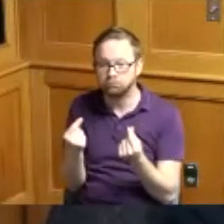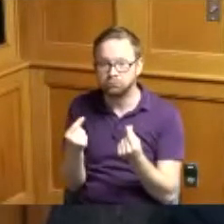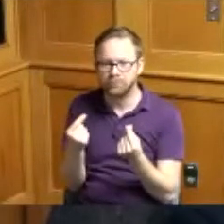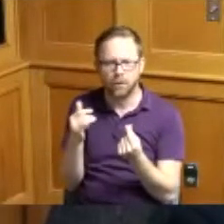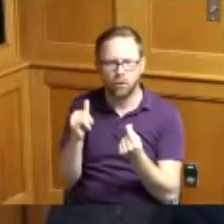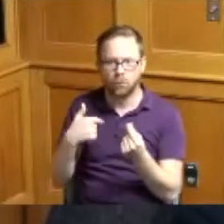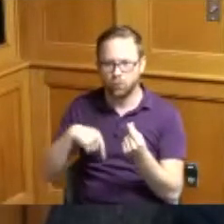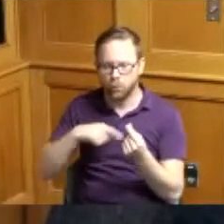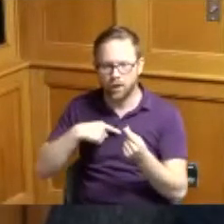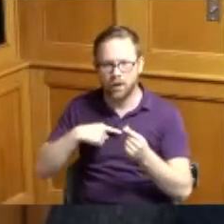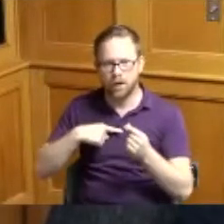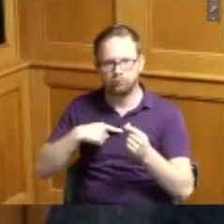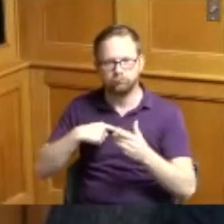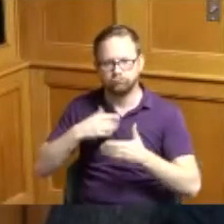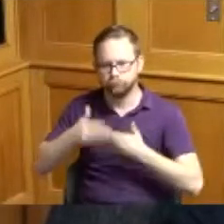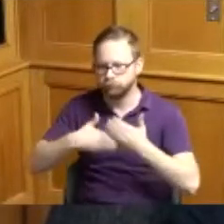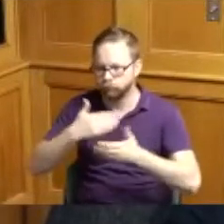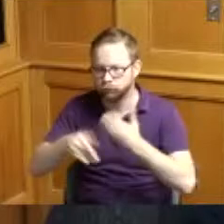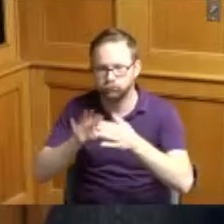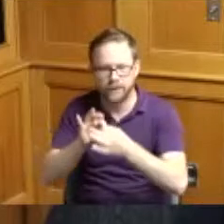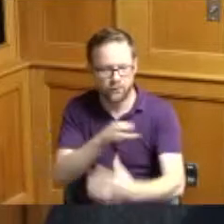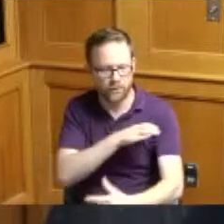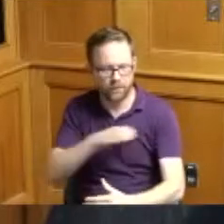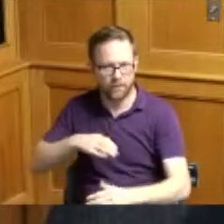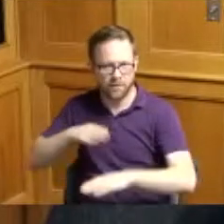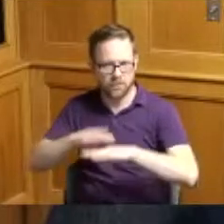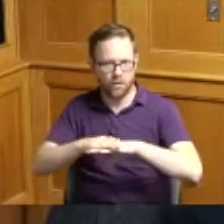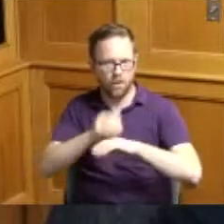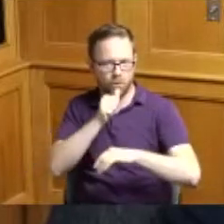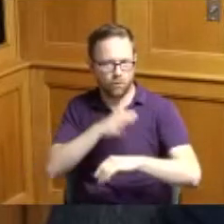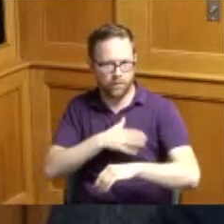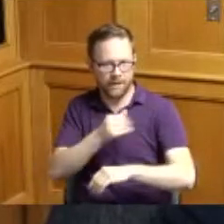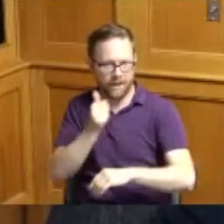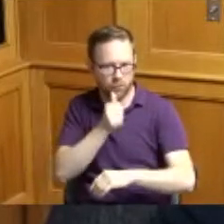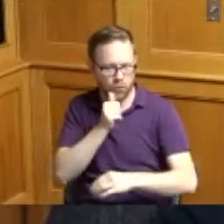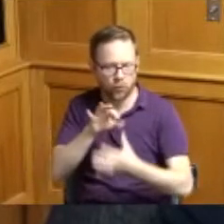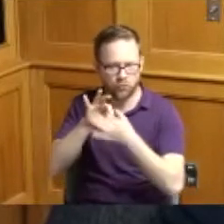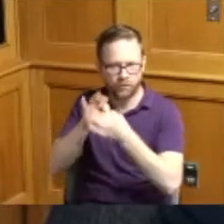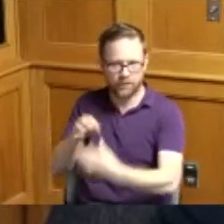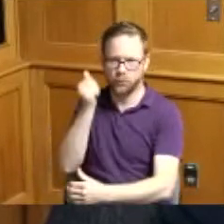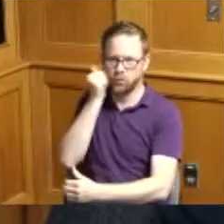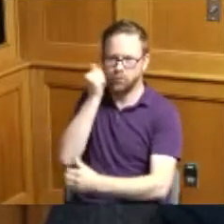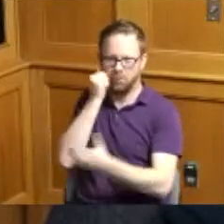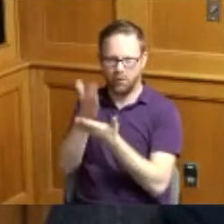in response to the Commission on Women and Girls recommendation related to period products so we